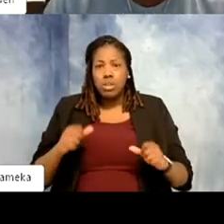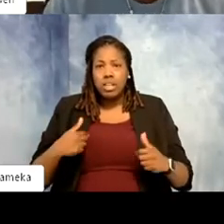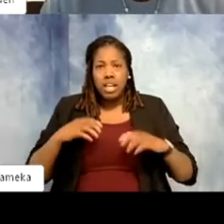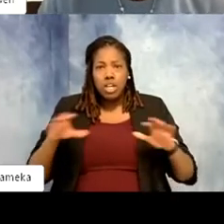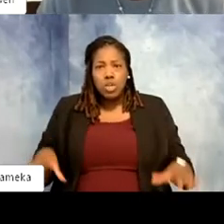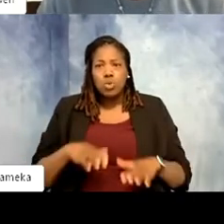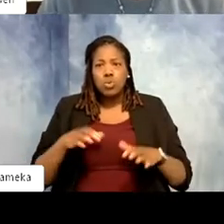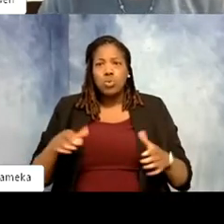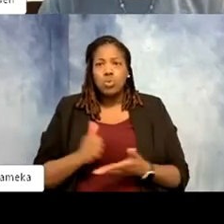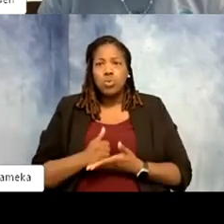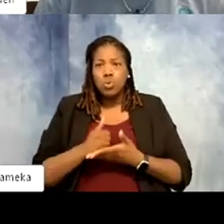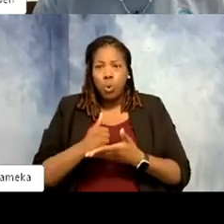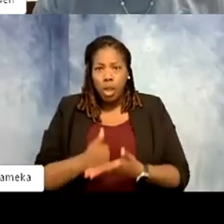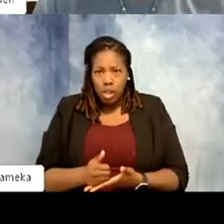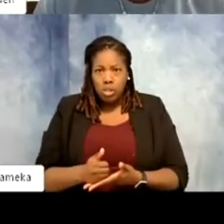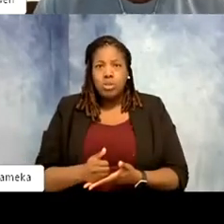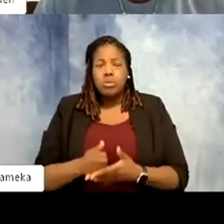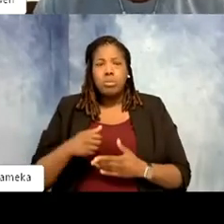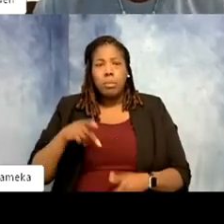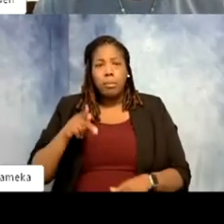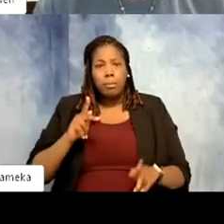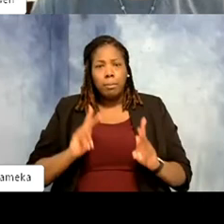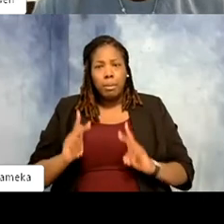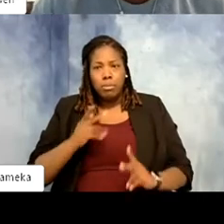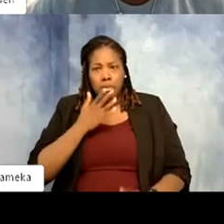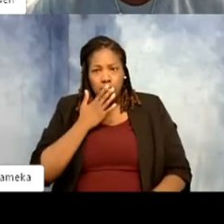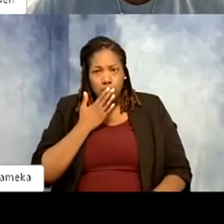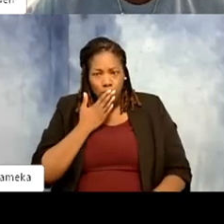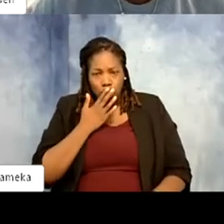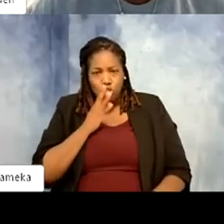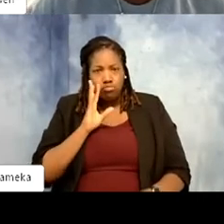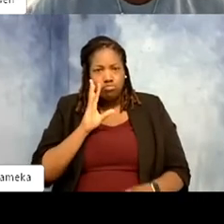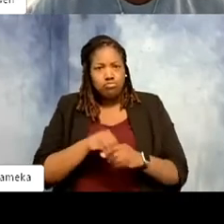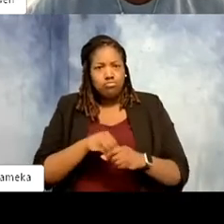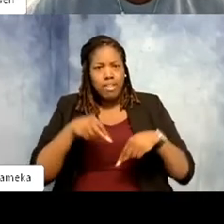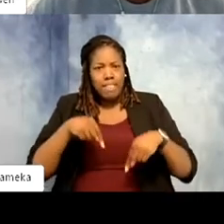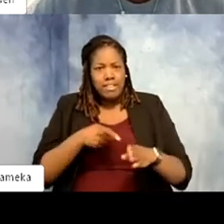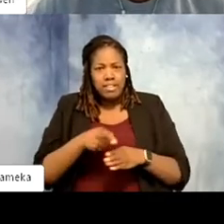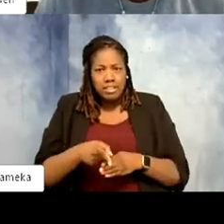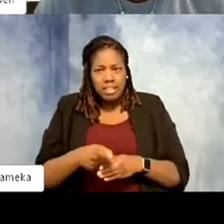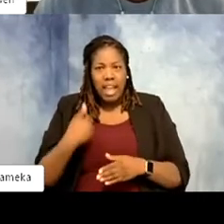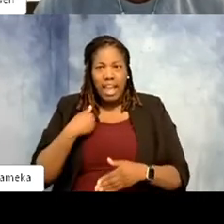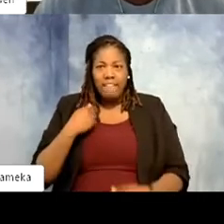to help bring people of color in the way I got in. So I have a niece that was a school teacher.